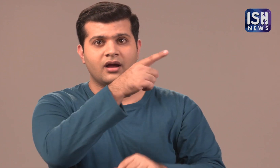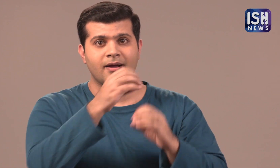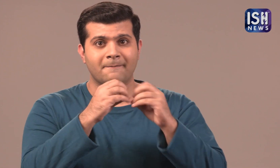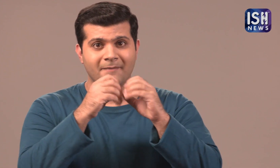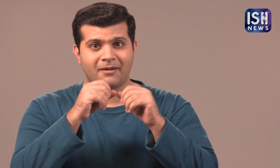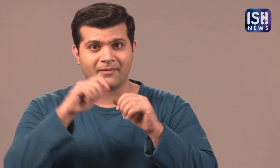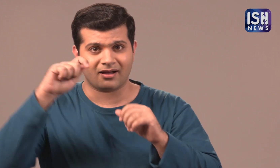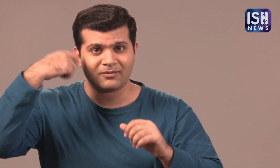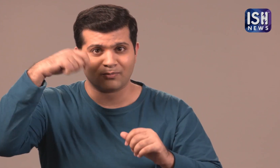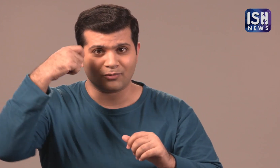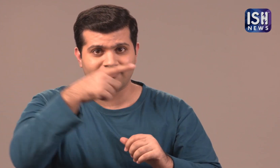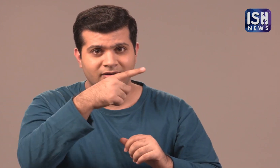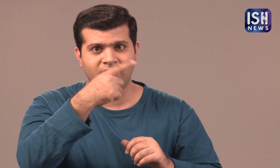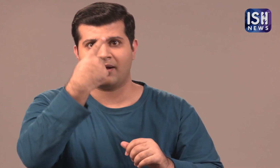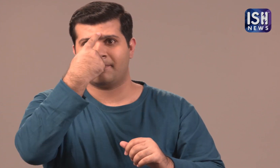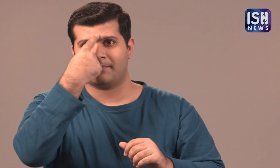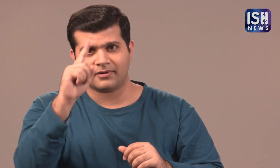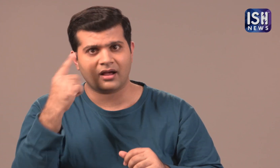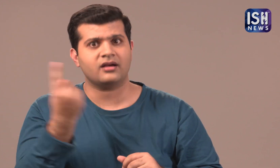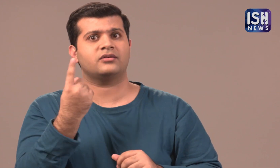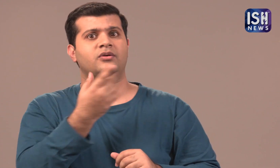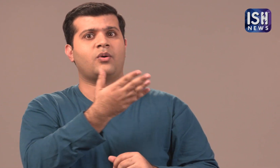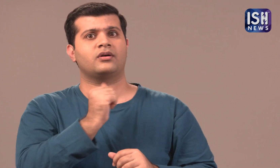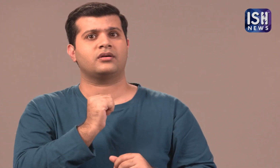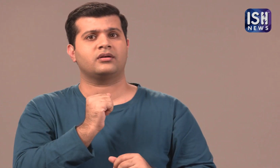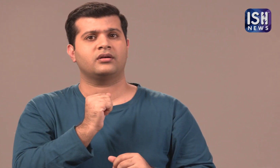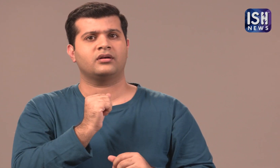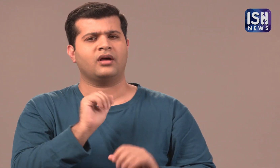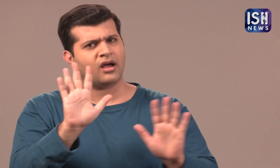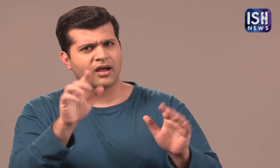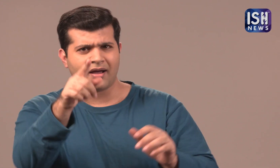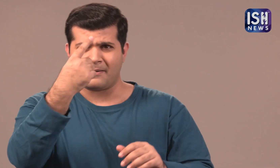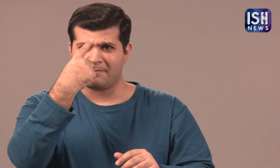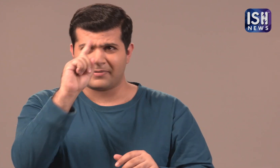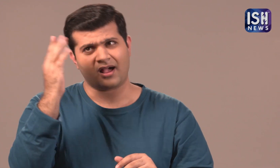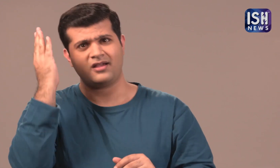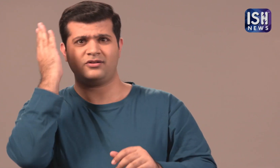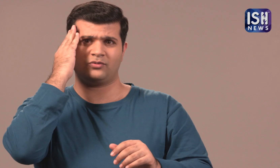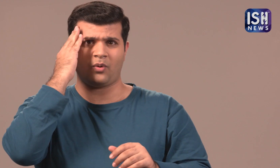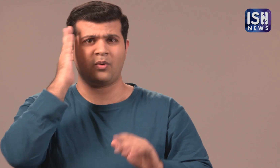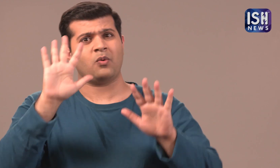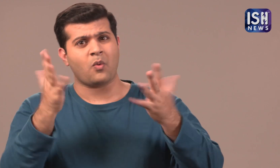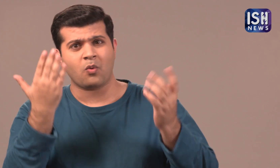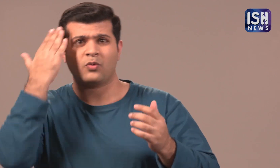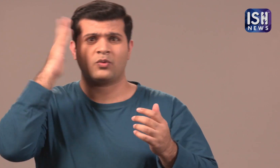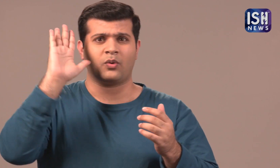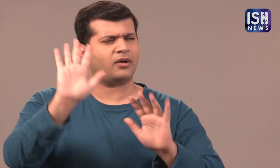But the movie Baba is completely in marathi! If you know or do not know Marathi,